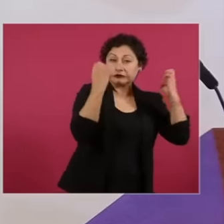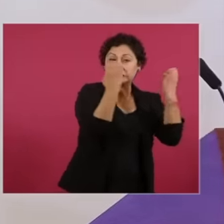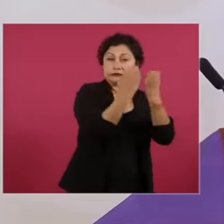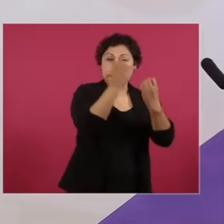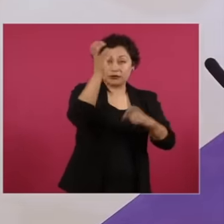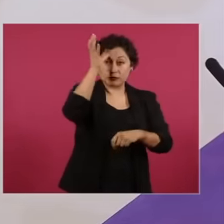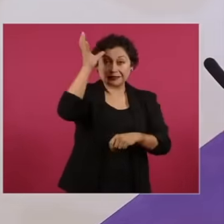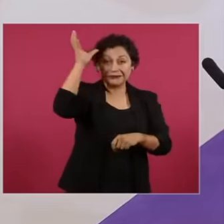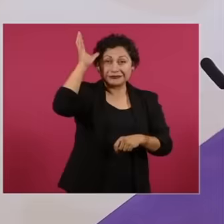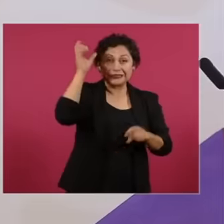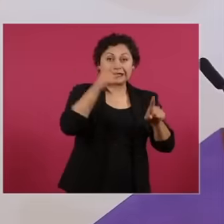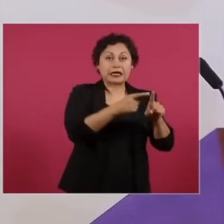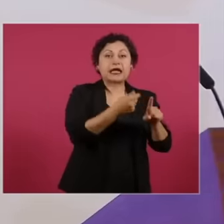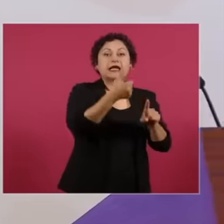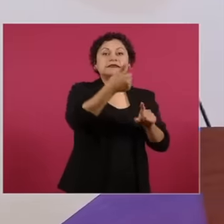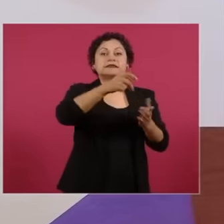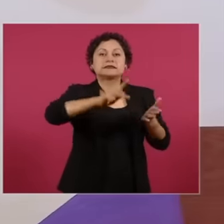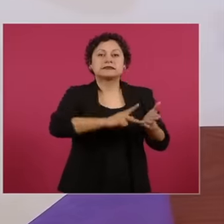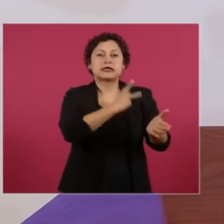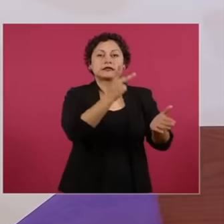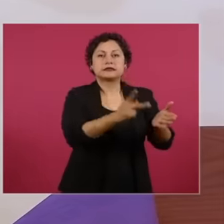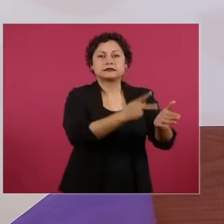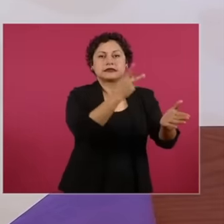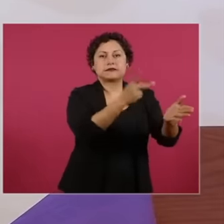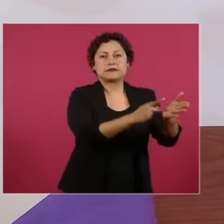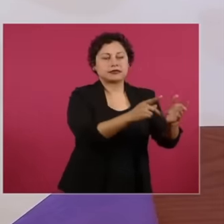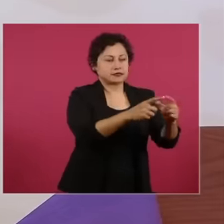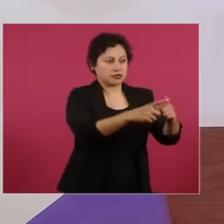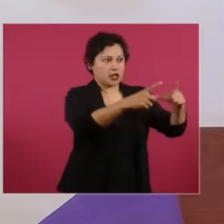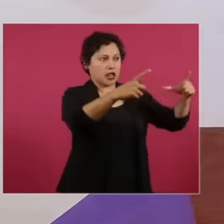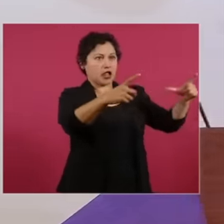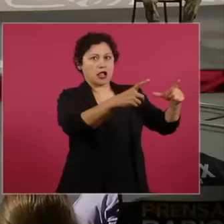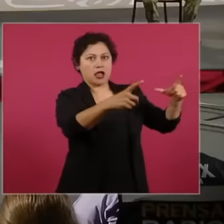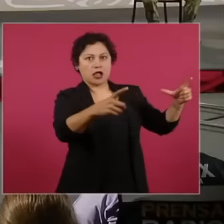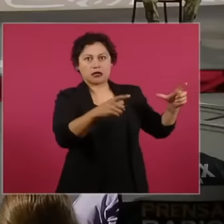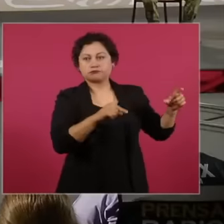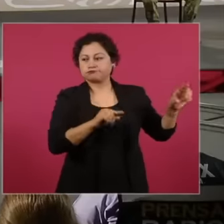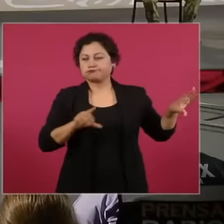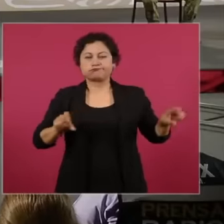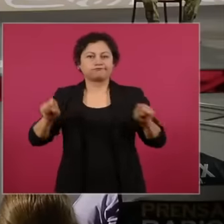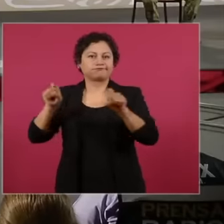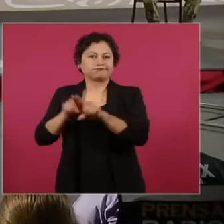the dimensions of all that material that was extracted from all the rivers of the State of Tabasco.